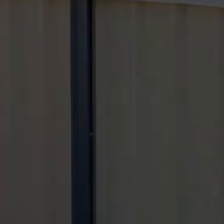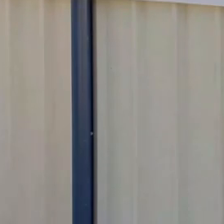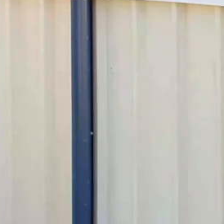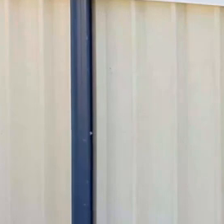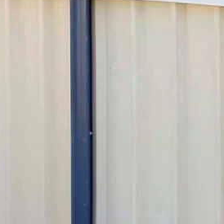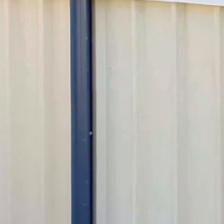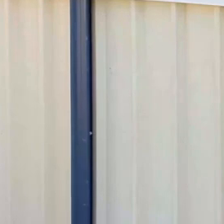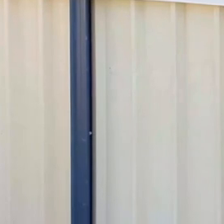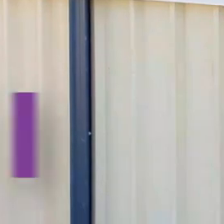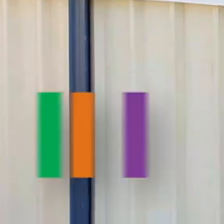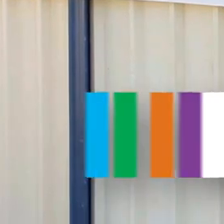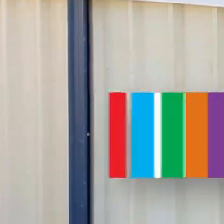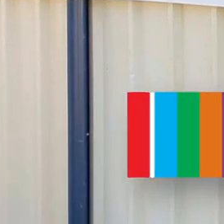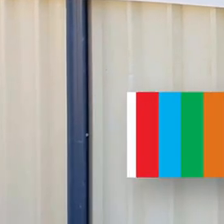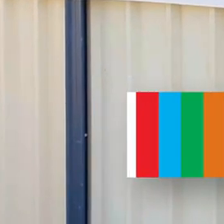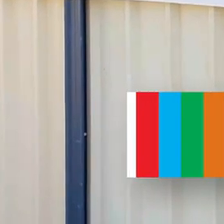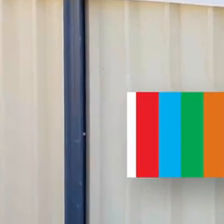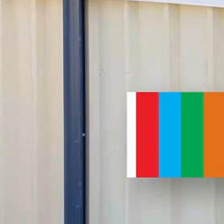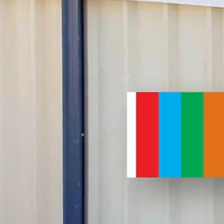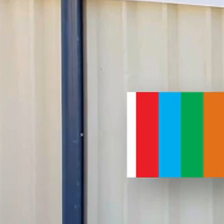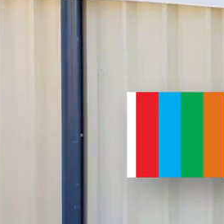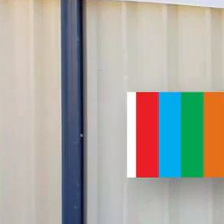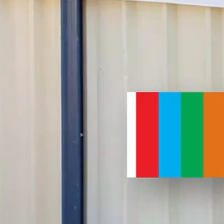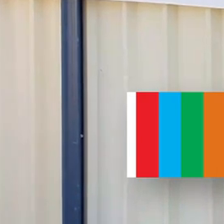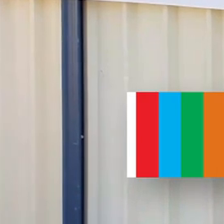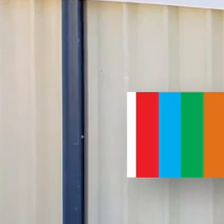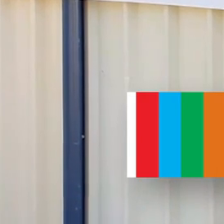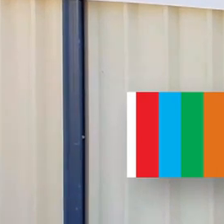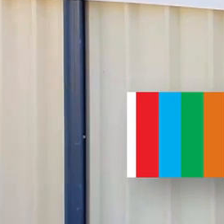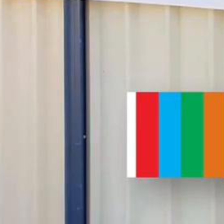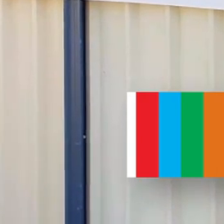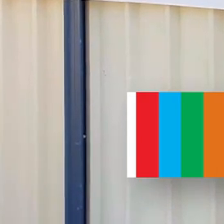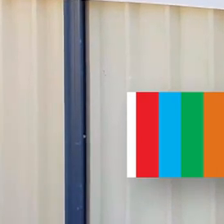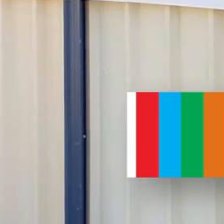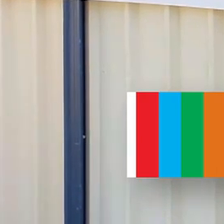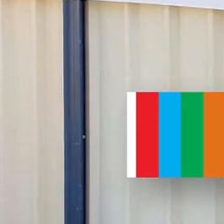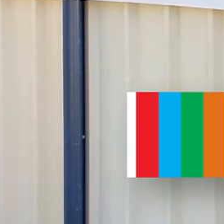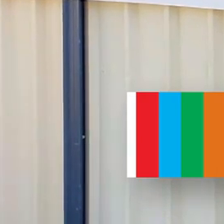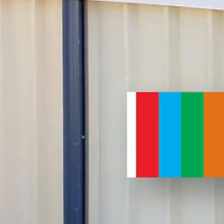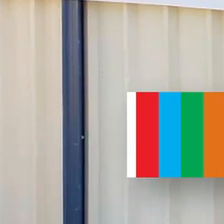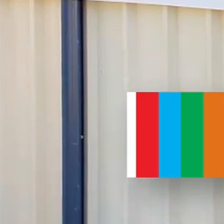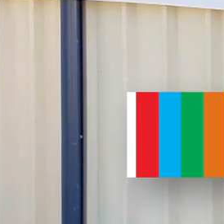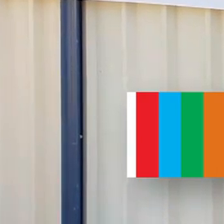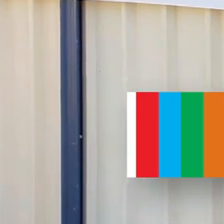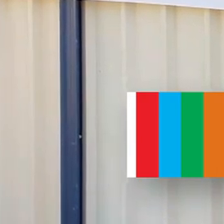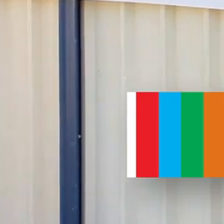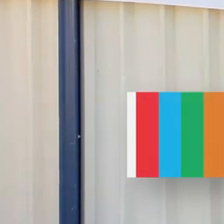Puthut Nyini That means hello in our language. I'm Seleena. And I'm Alysha. And we are two Kalkadoon women from Mt Isa.